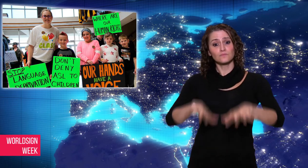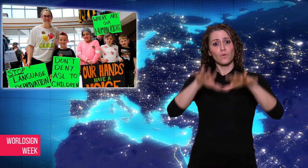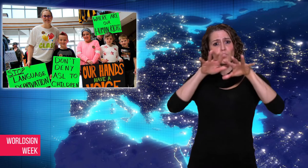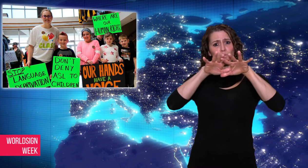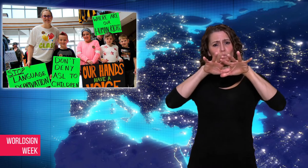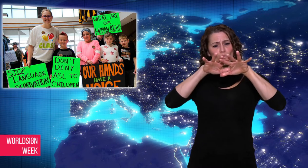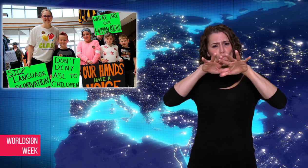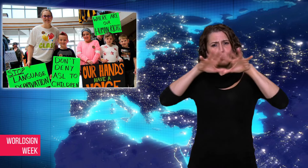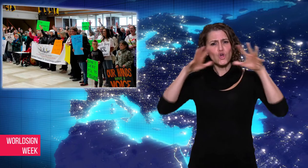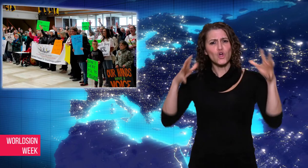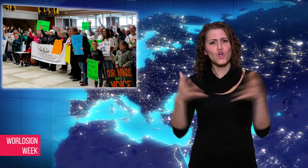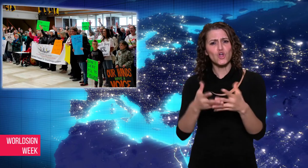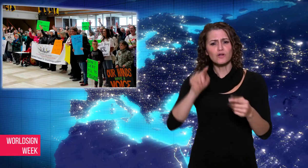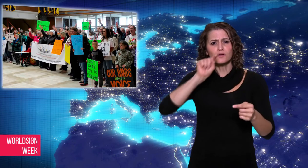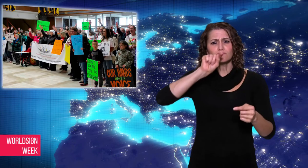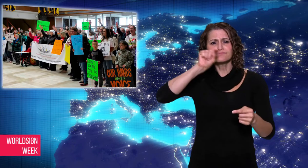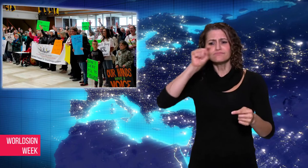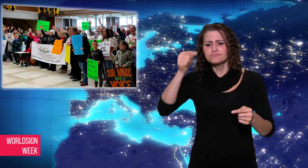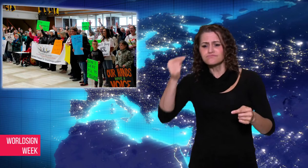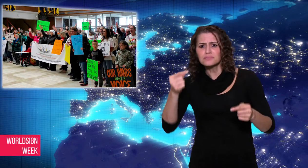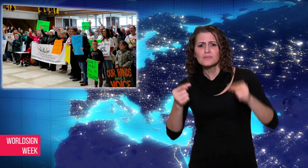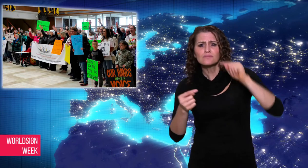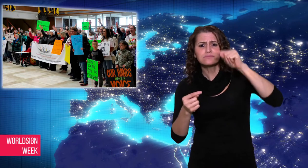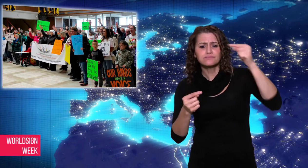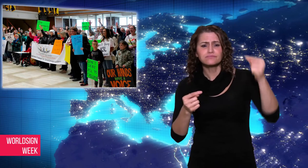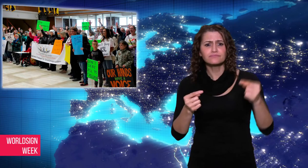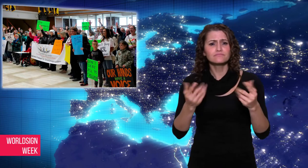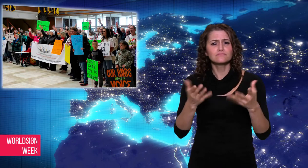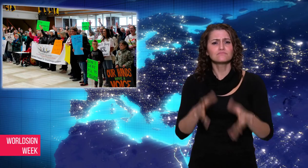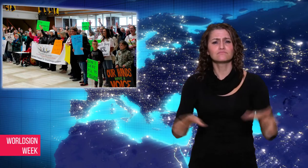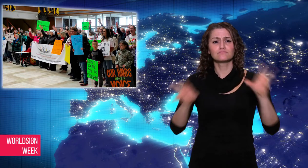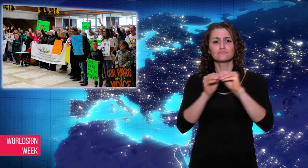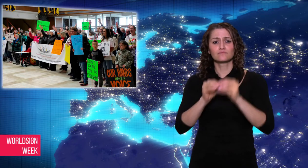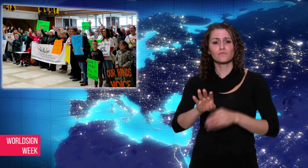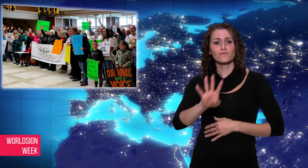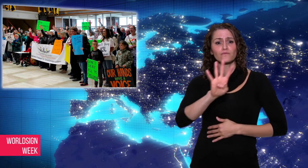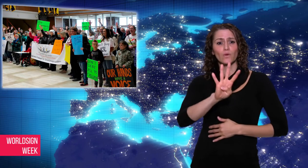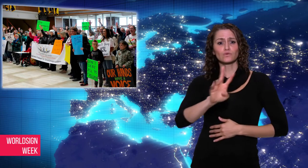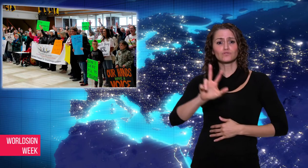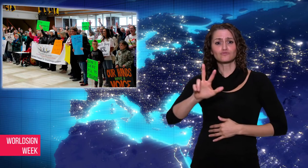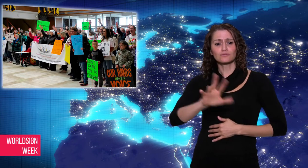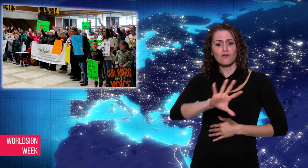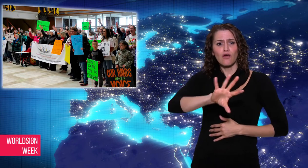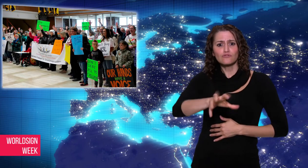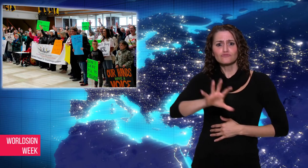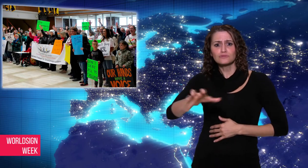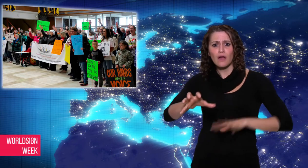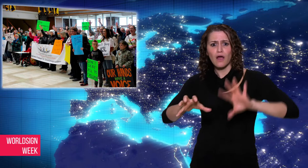Worldwide, 43 countries have